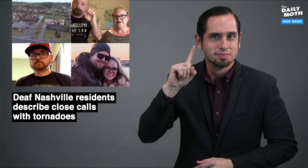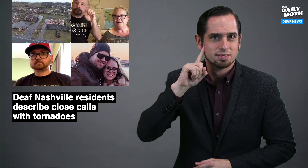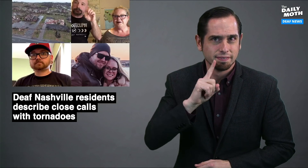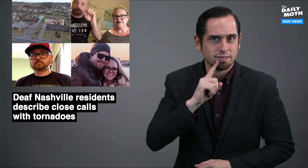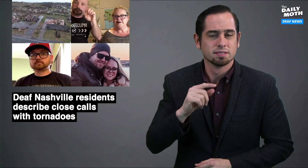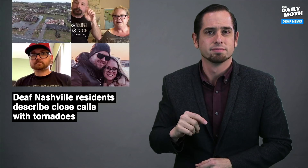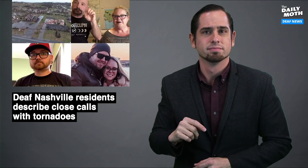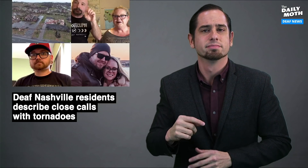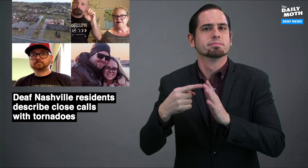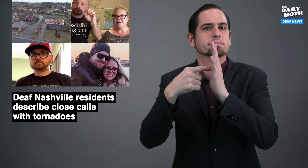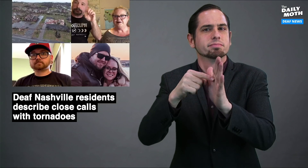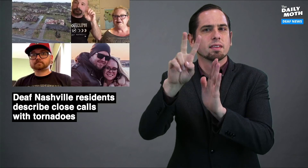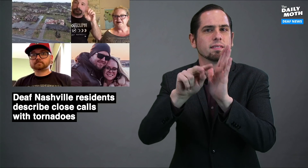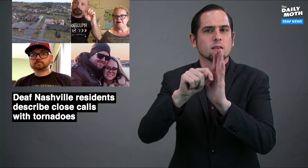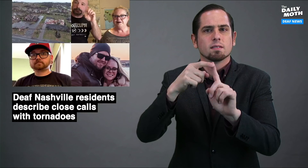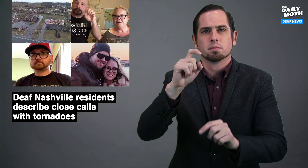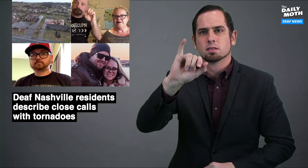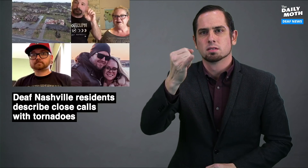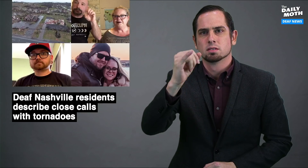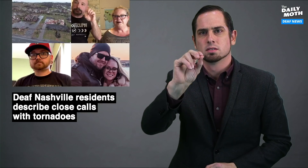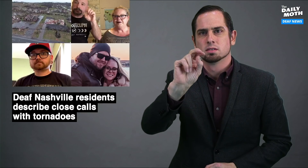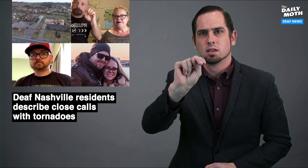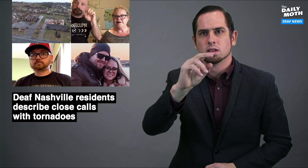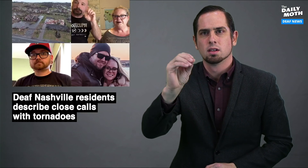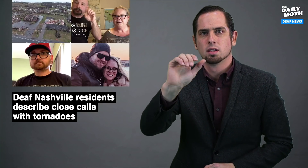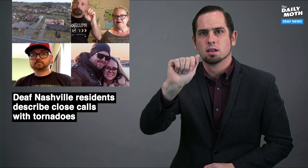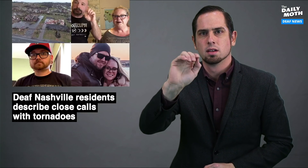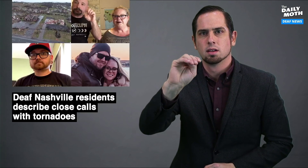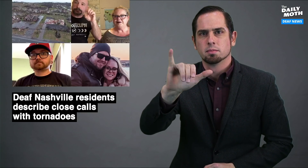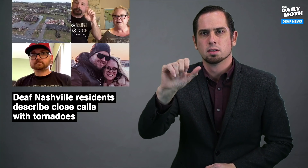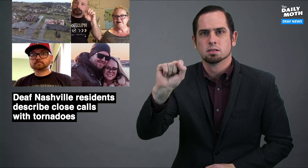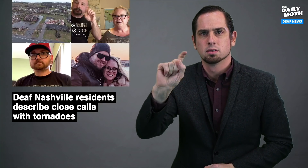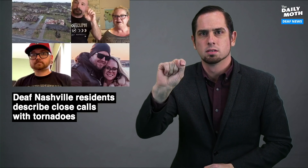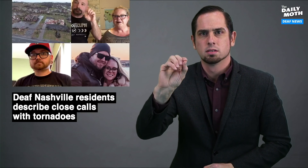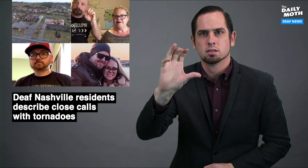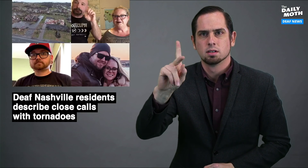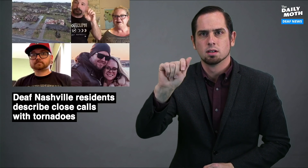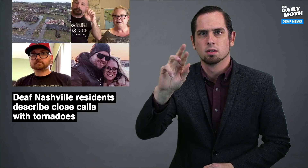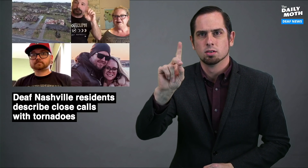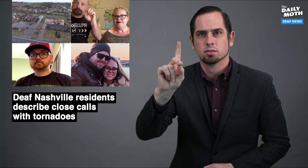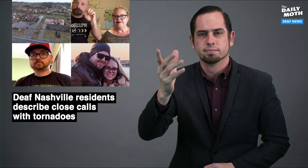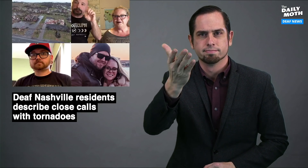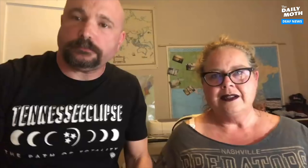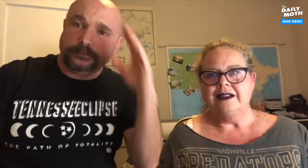because they were deaf. Here is a video from Jon and Amy Stockard.